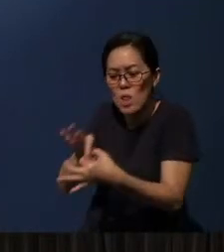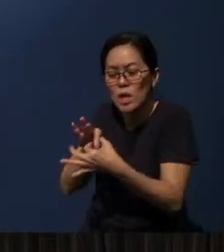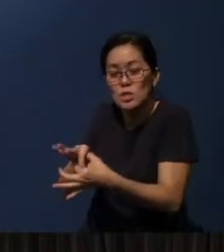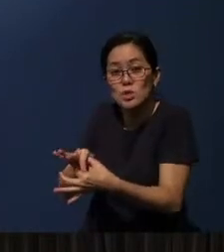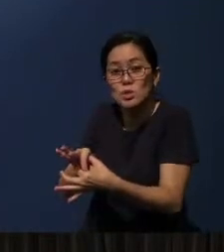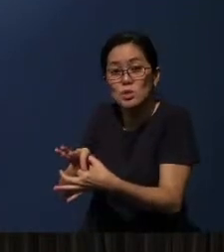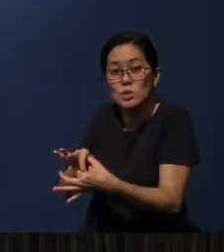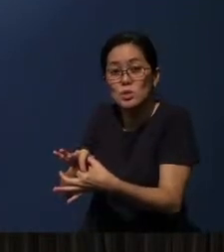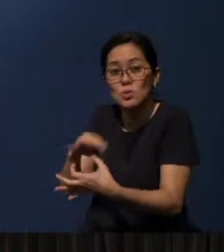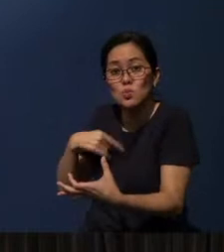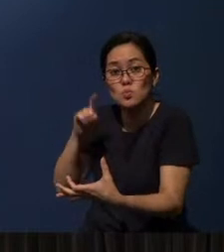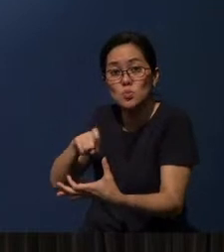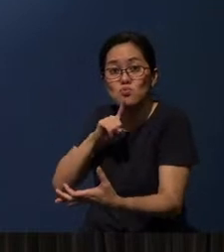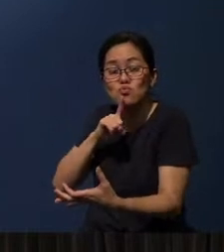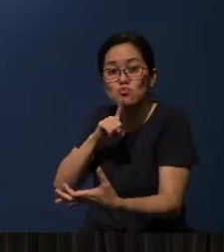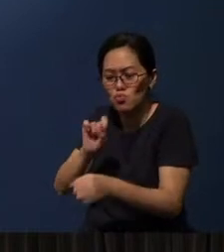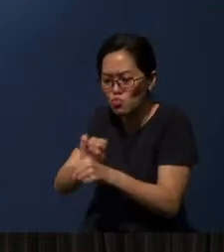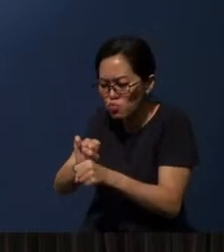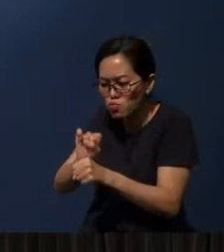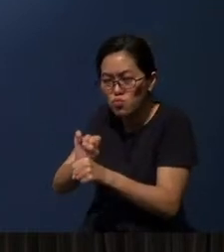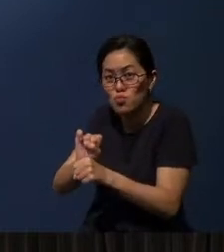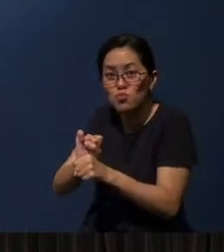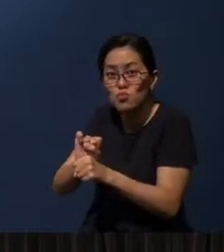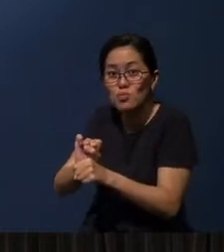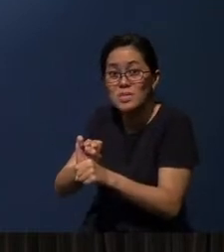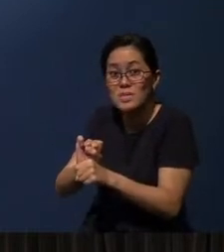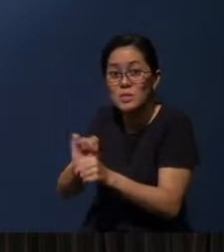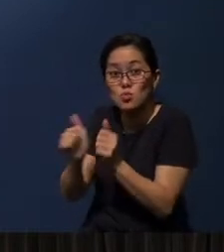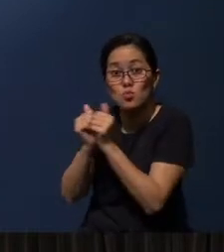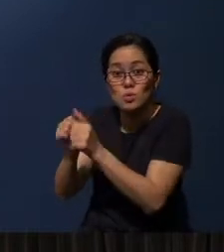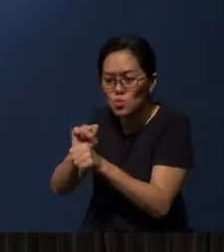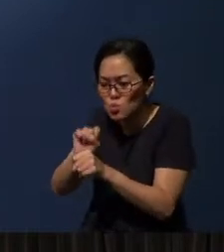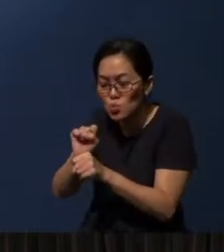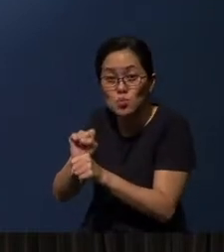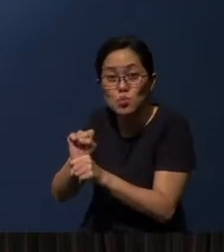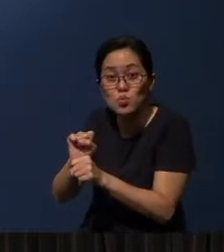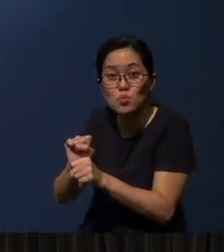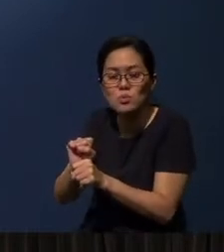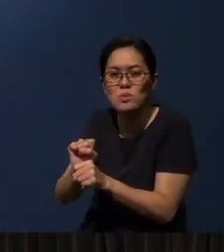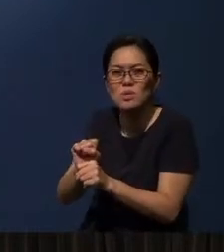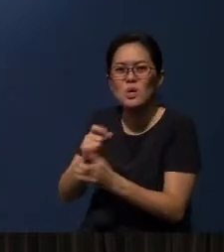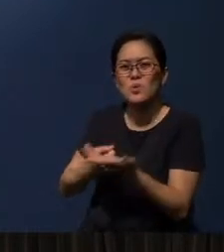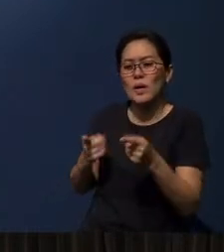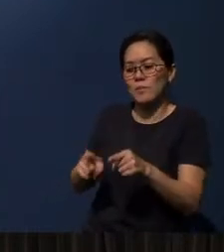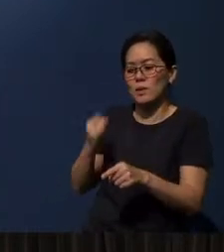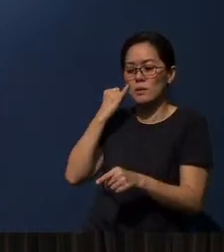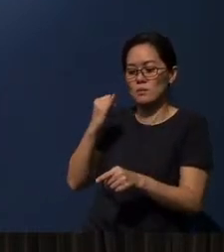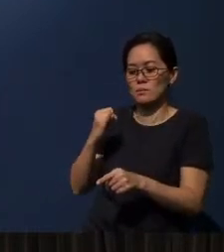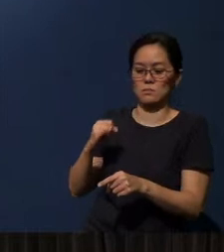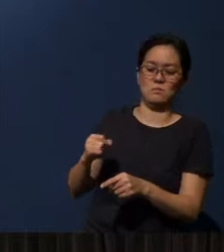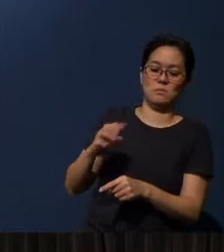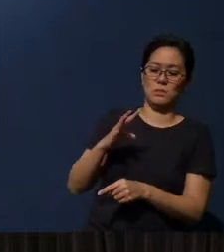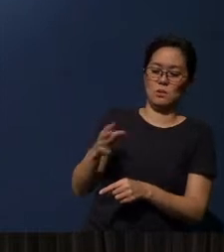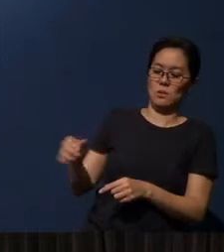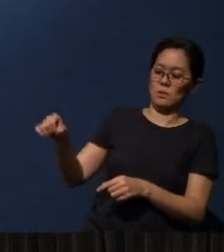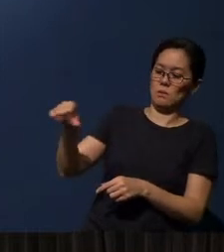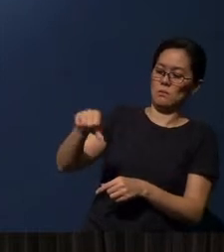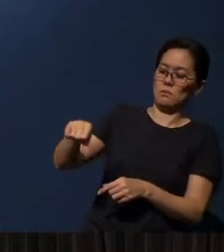that we need to really work on it together. What will happen if you never water a plant? The plant would die.